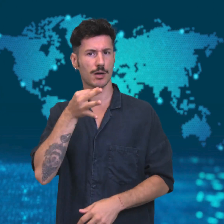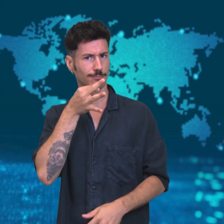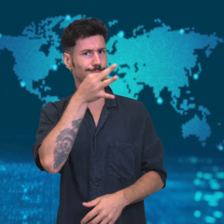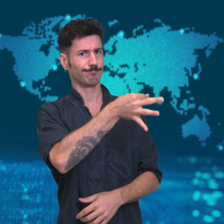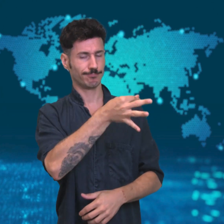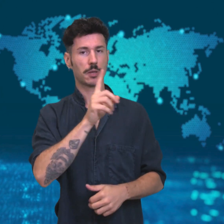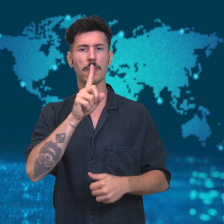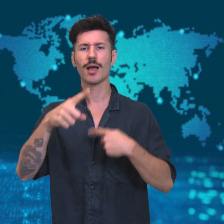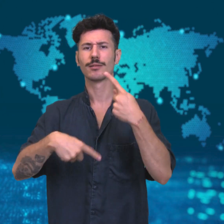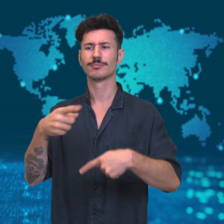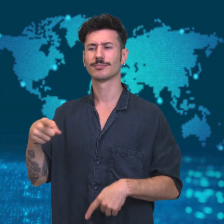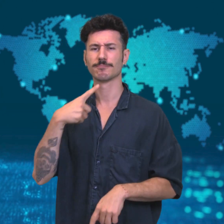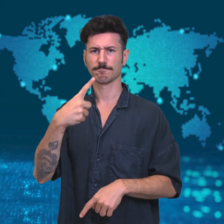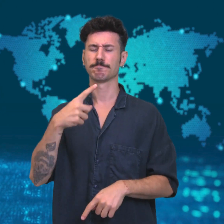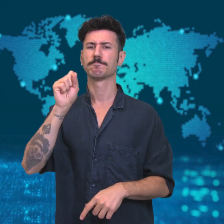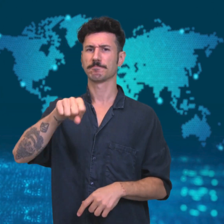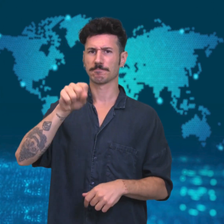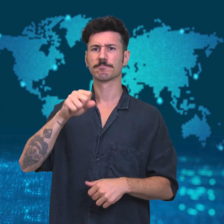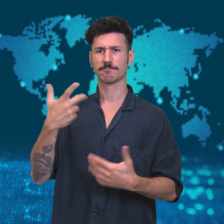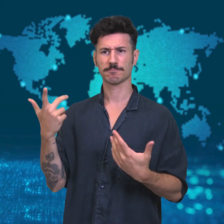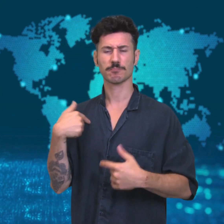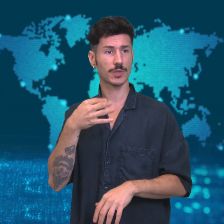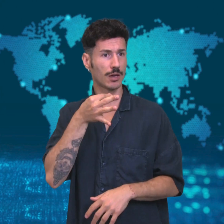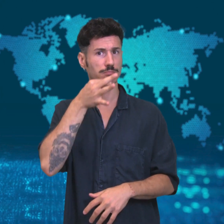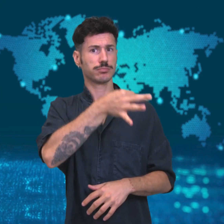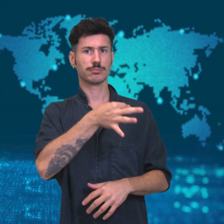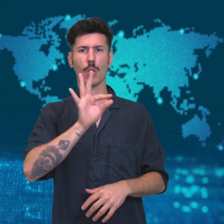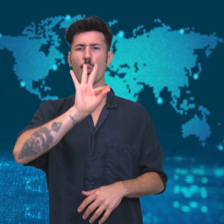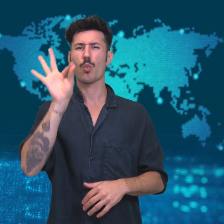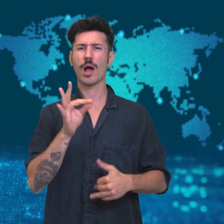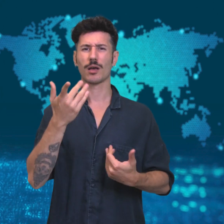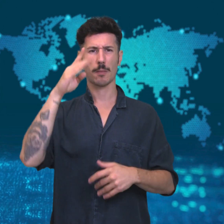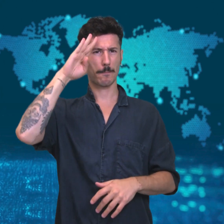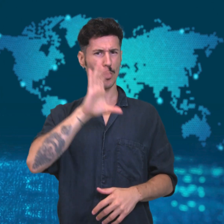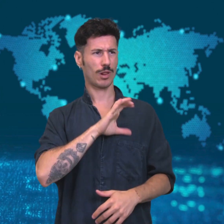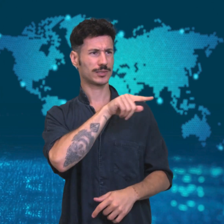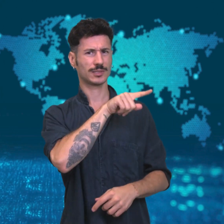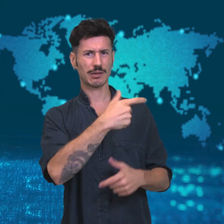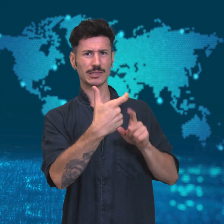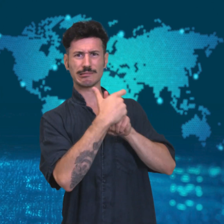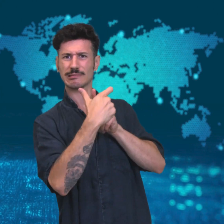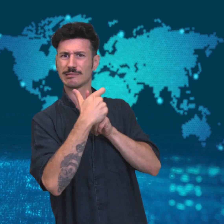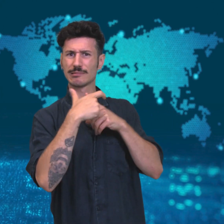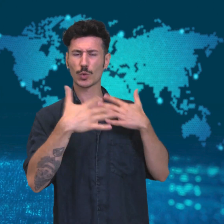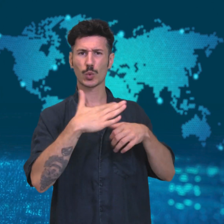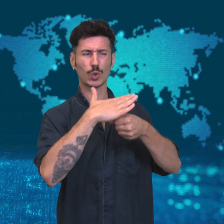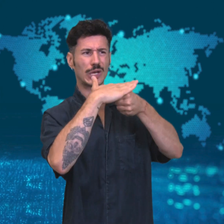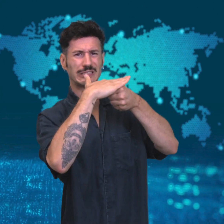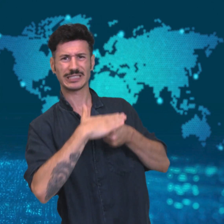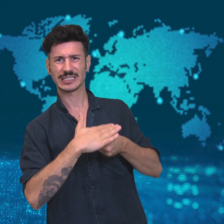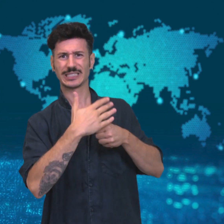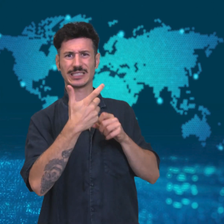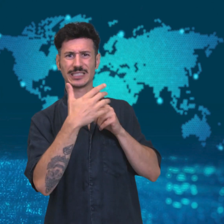they later recanted it, claiming they made it under pressure.